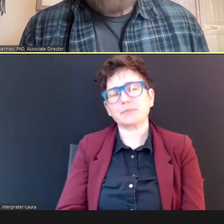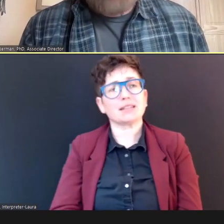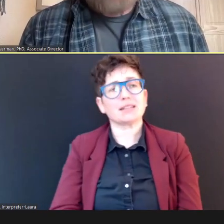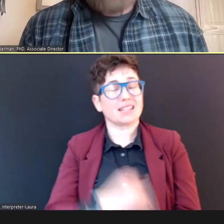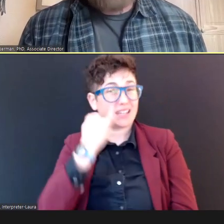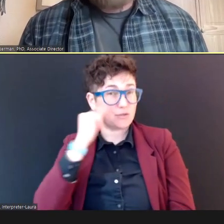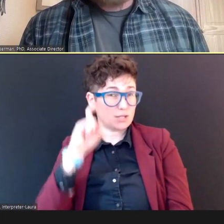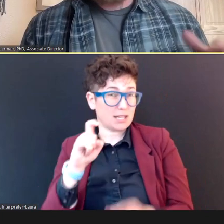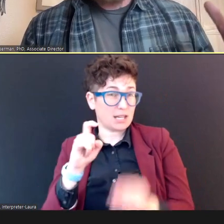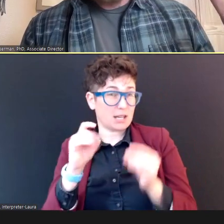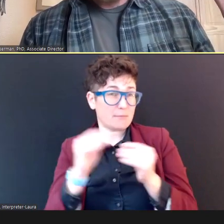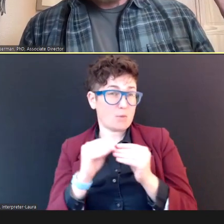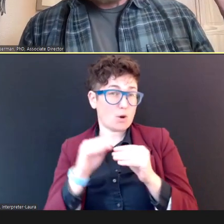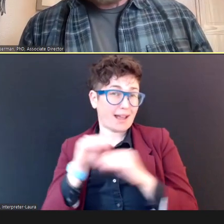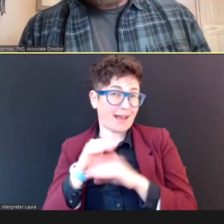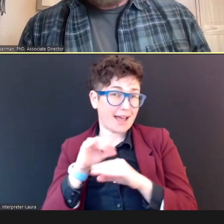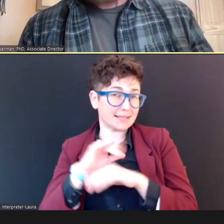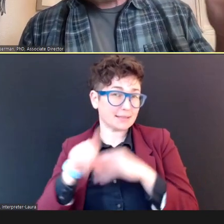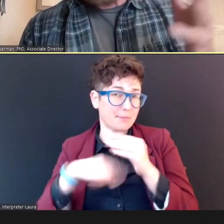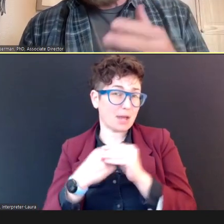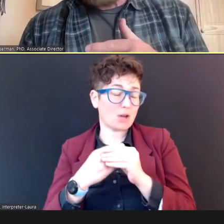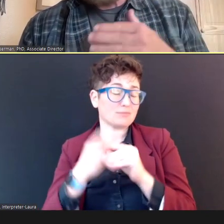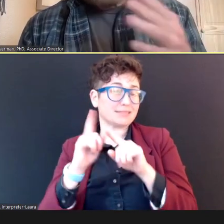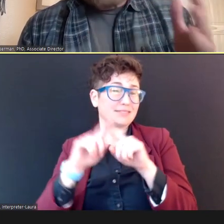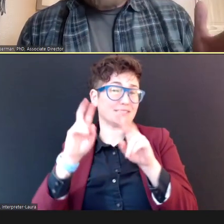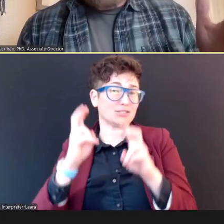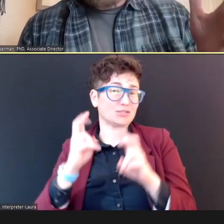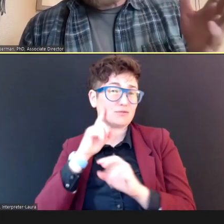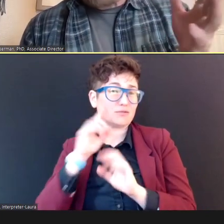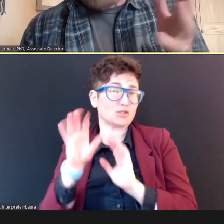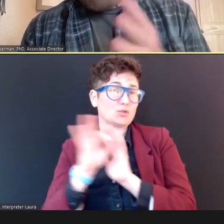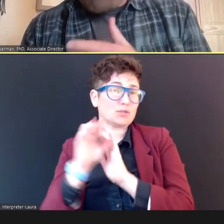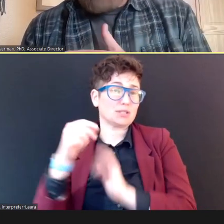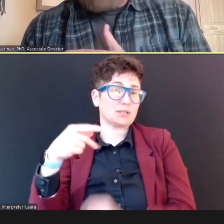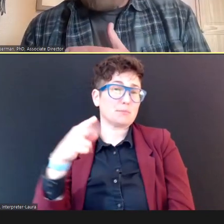DR. If you need some further guidance on the issues, of choosing PureTone versus OAEs, for this older population --